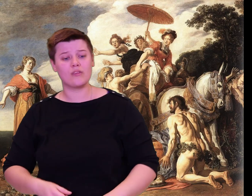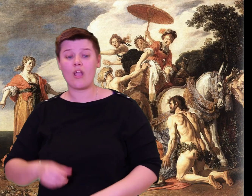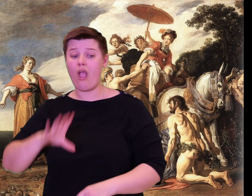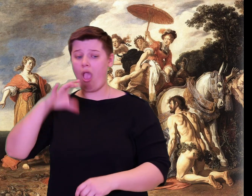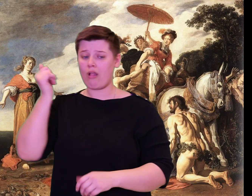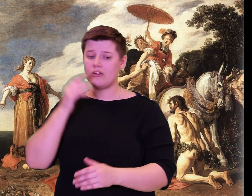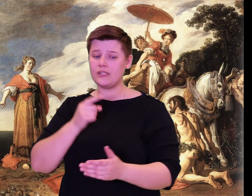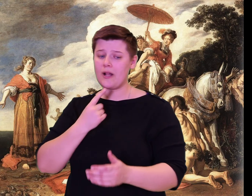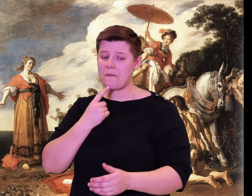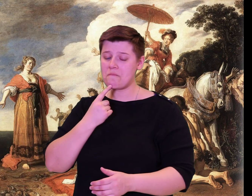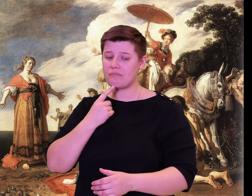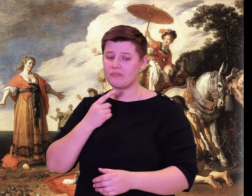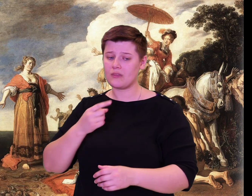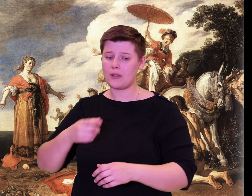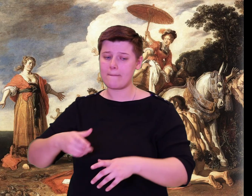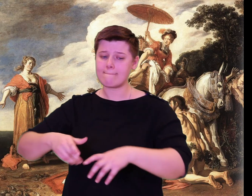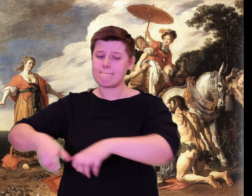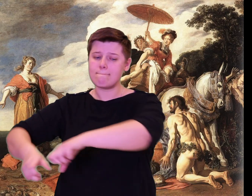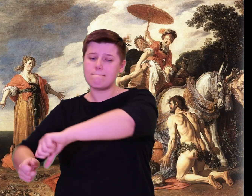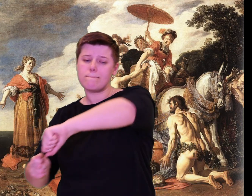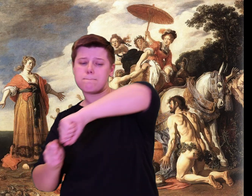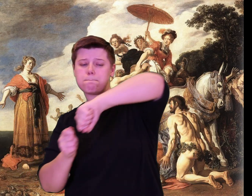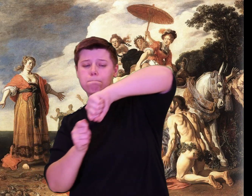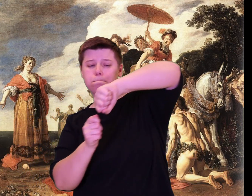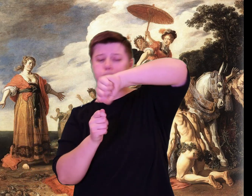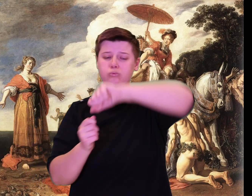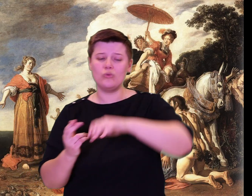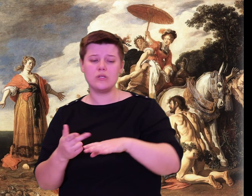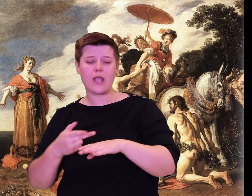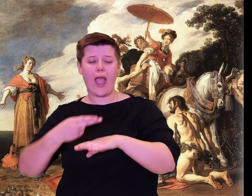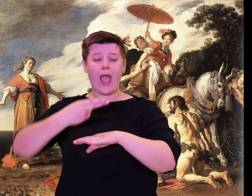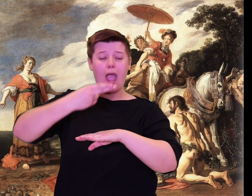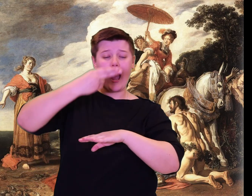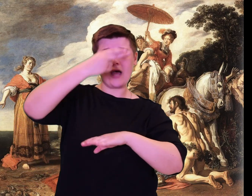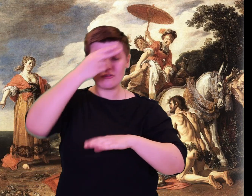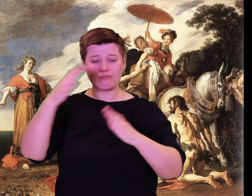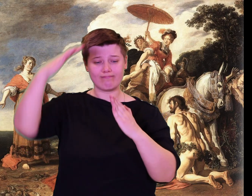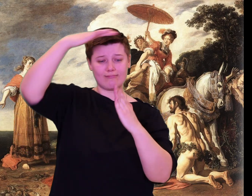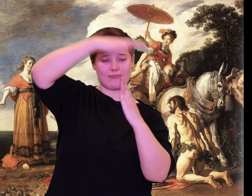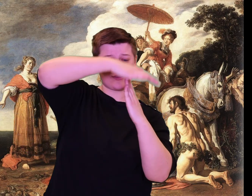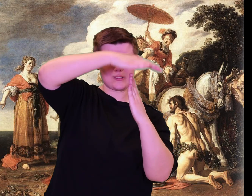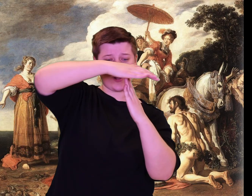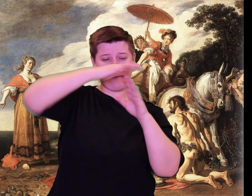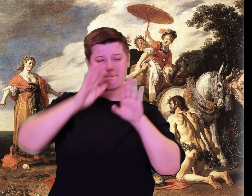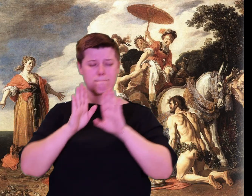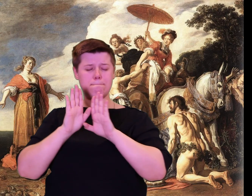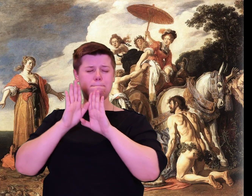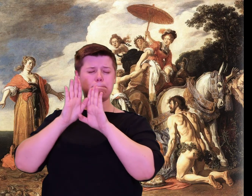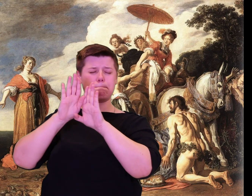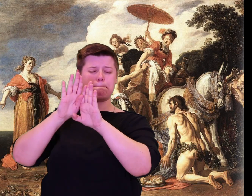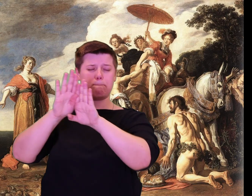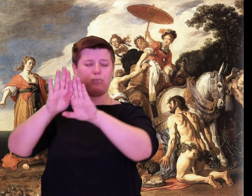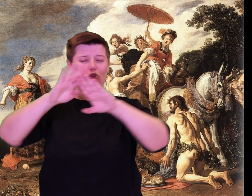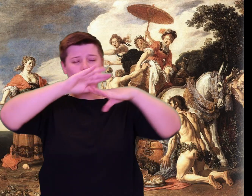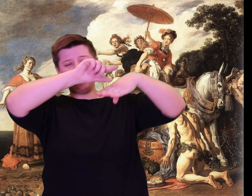Meanwhile, Odysseus brought in a gang of men into the heart of Troy, inside the horse.